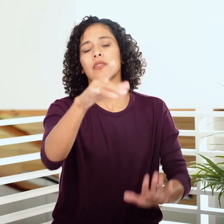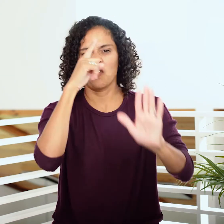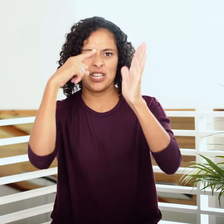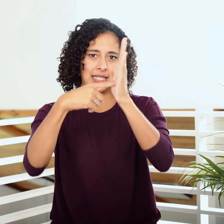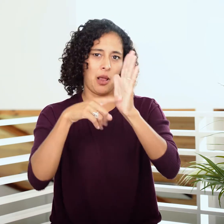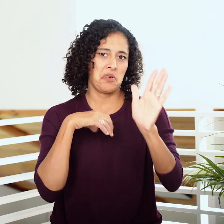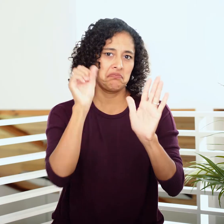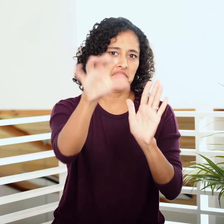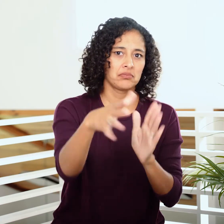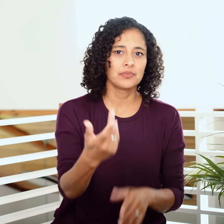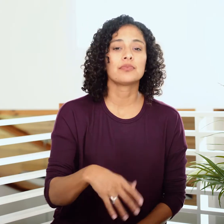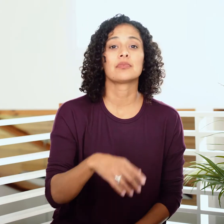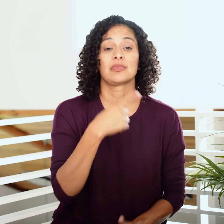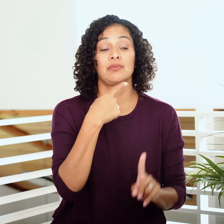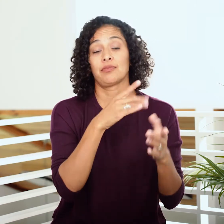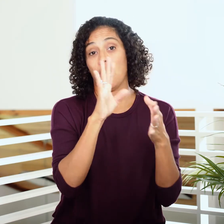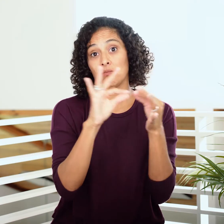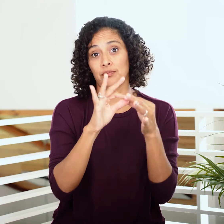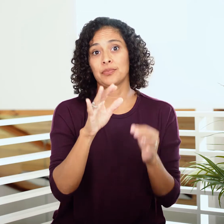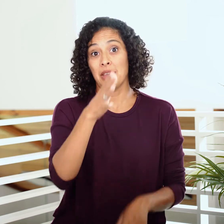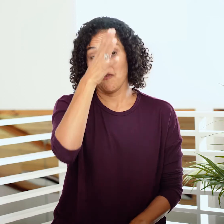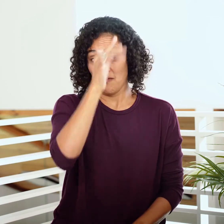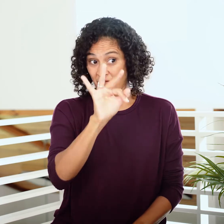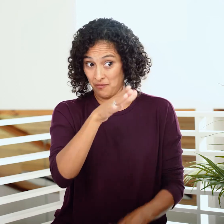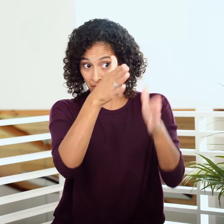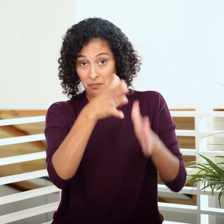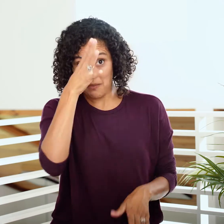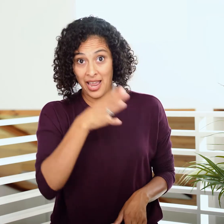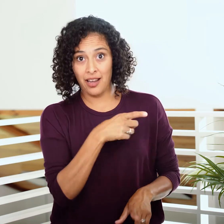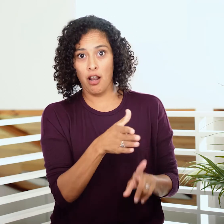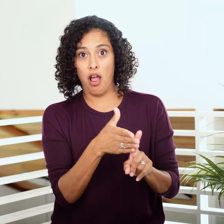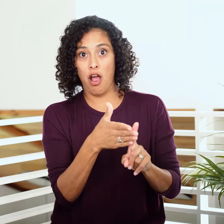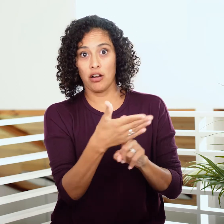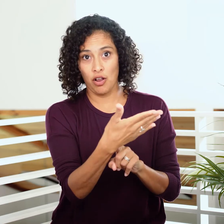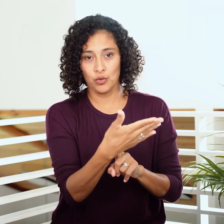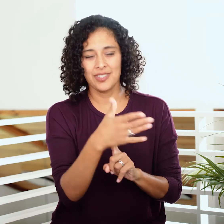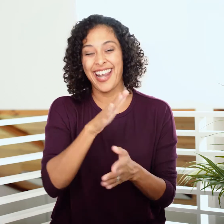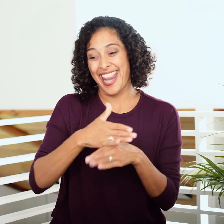Here’s an example: “If a man commits adultery with the wife